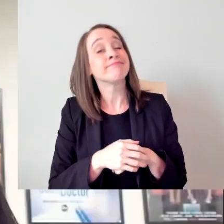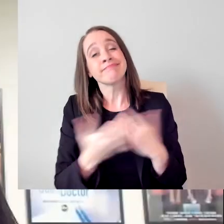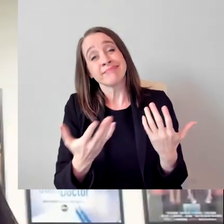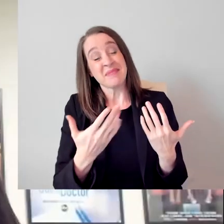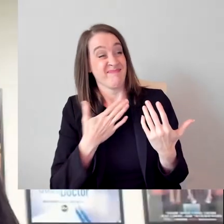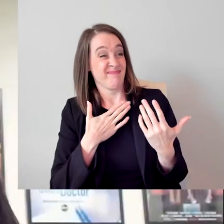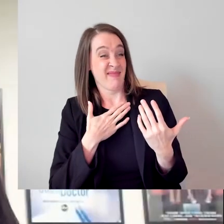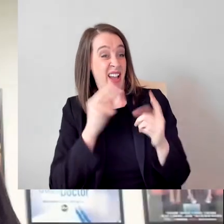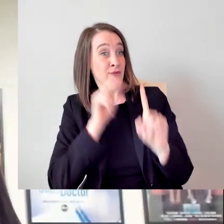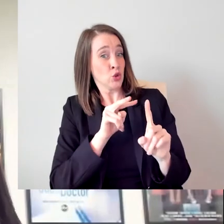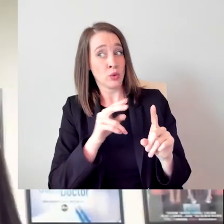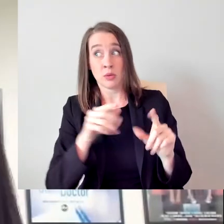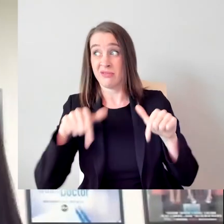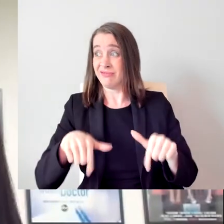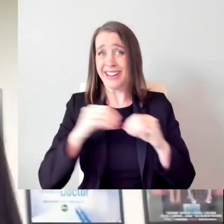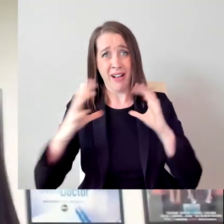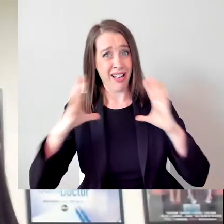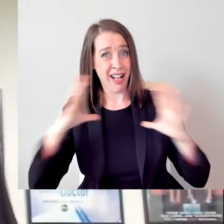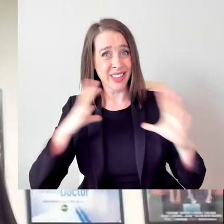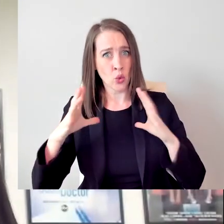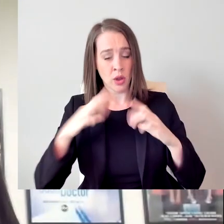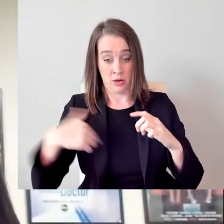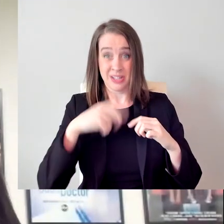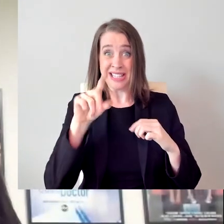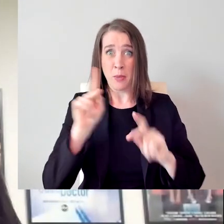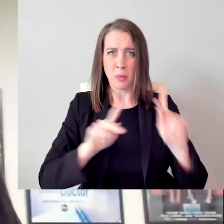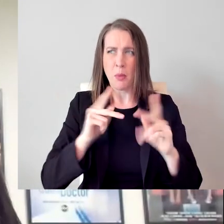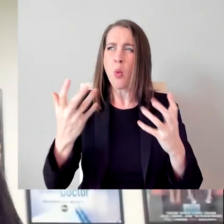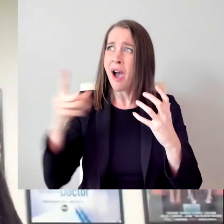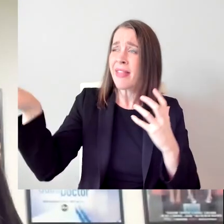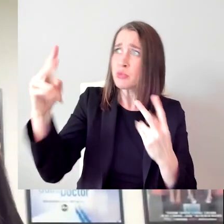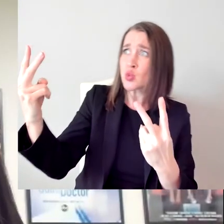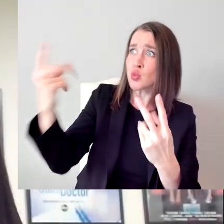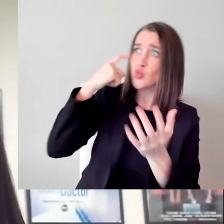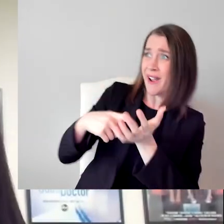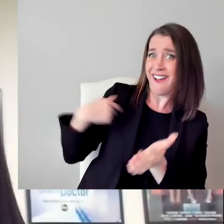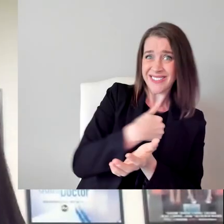we are not only craving for ourselves to be seen. But we're really craving stories that we haven't heard before.